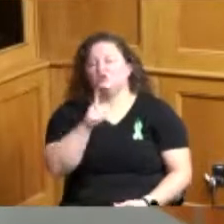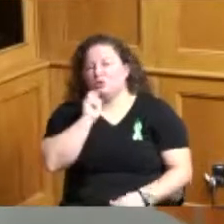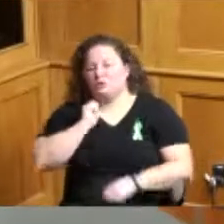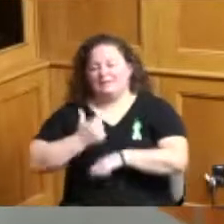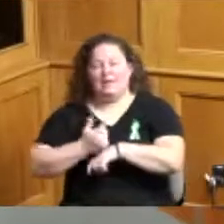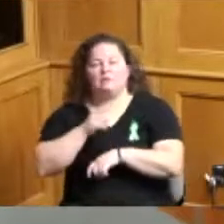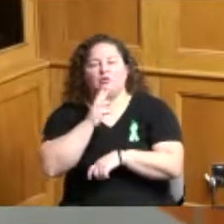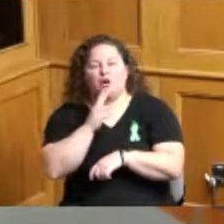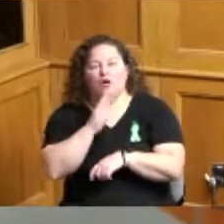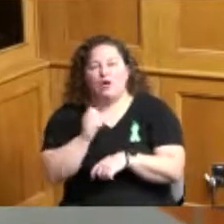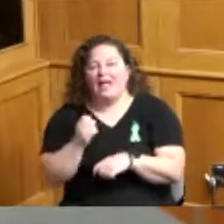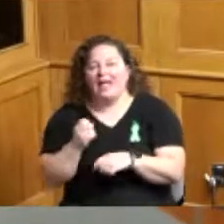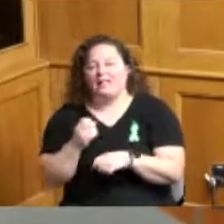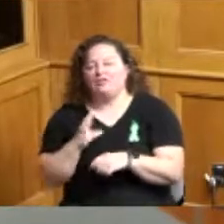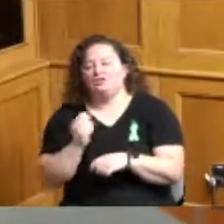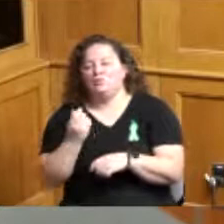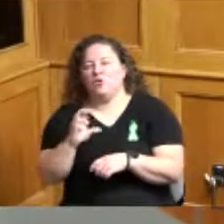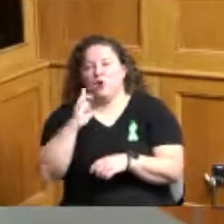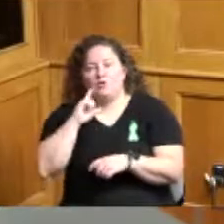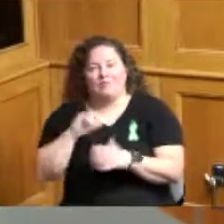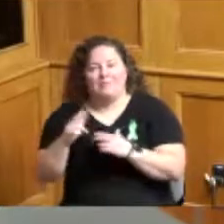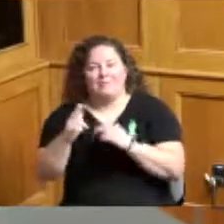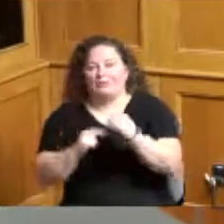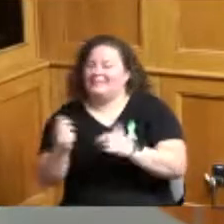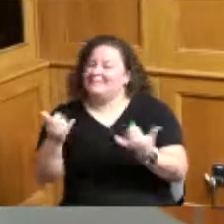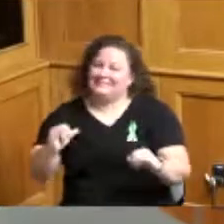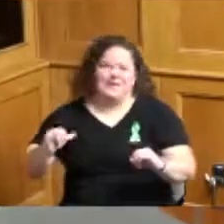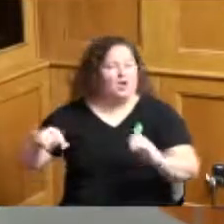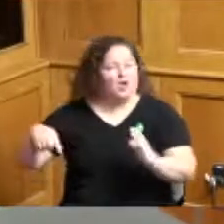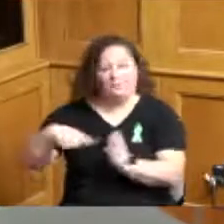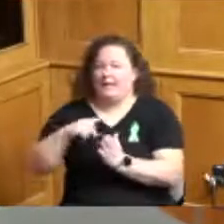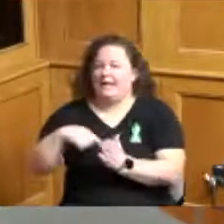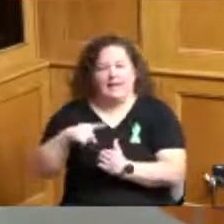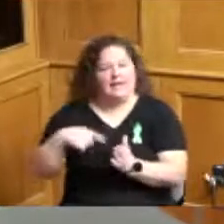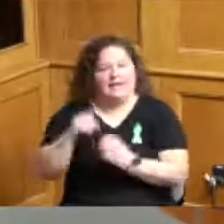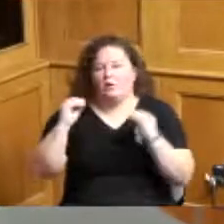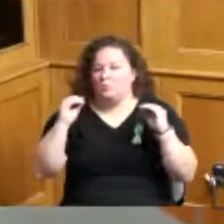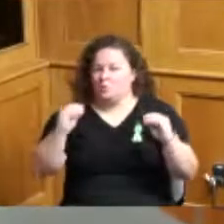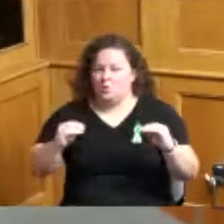as of this morning there had still not been any payments made so certification of these unpaid